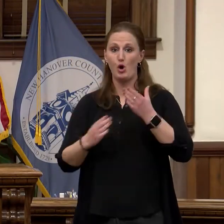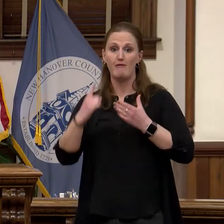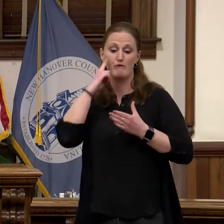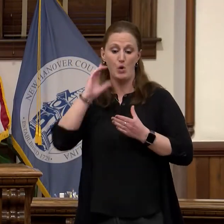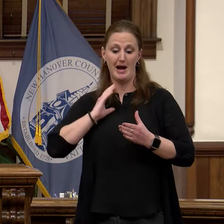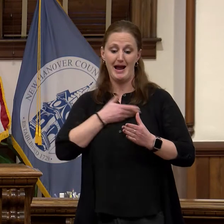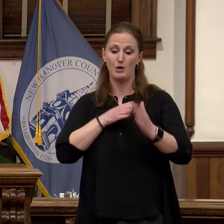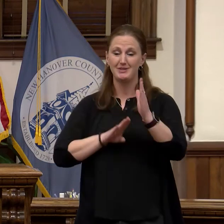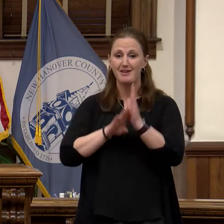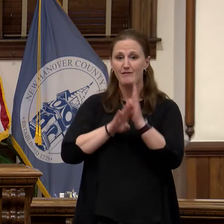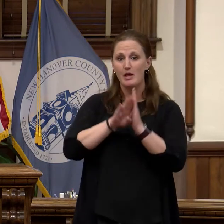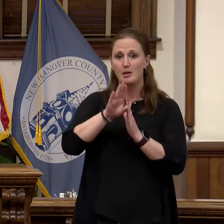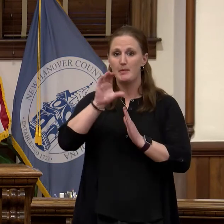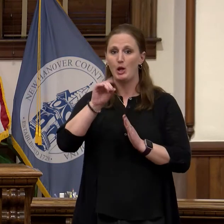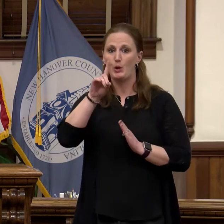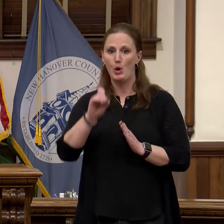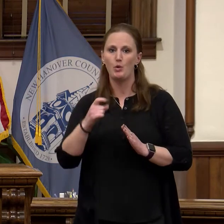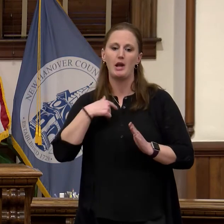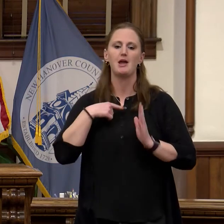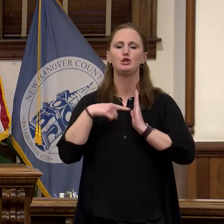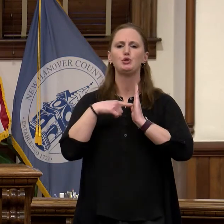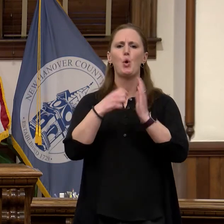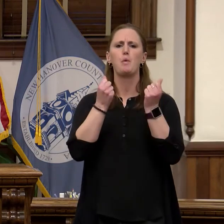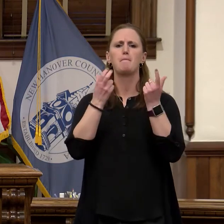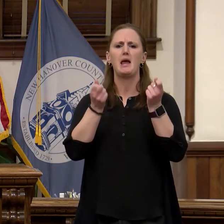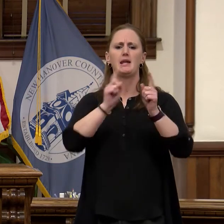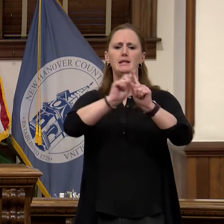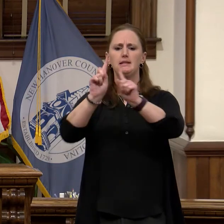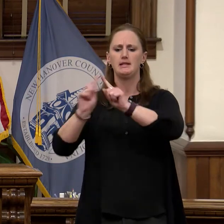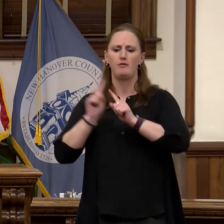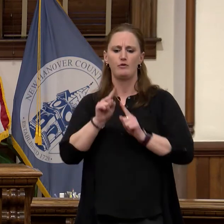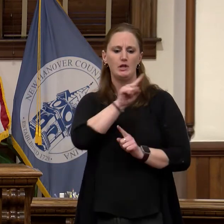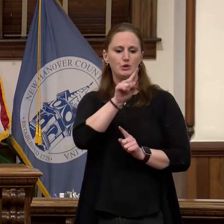full spectrum of Zoning options needed to support the county's comprehensive